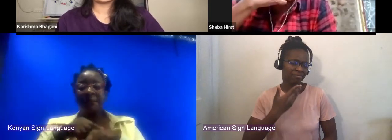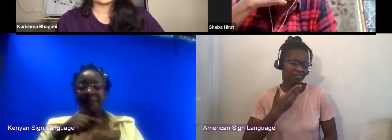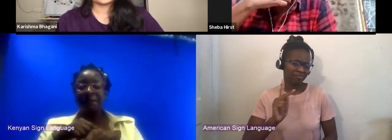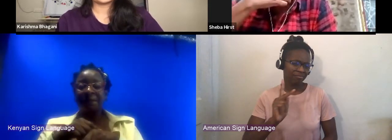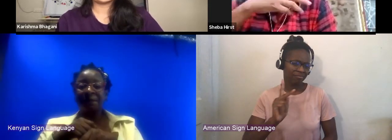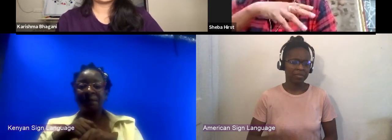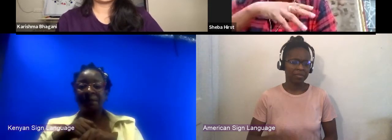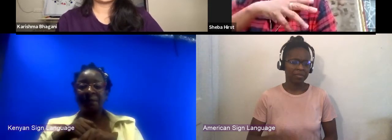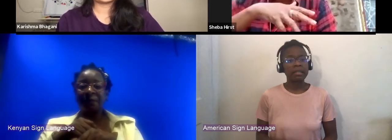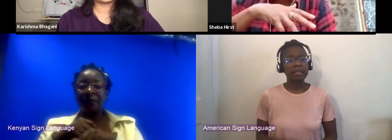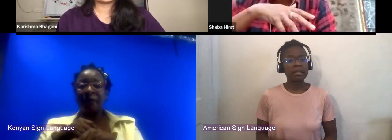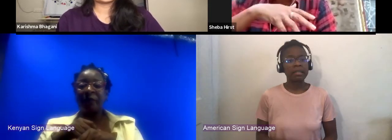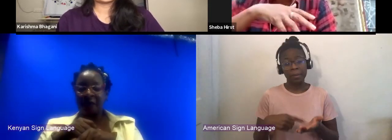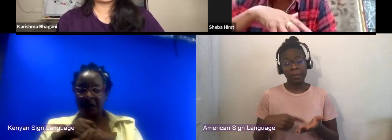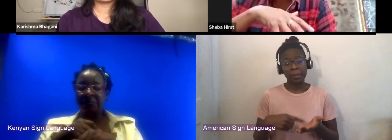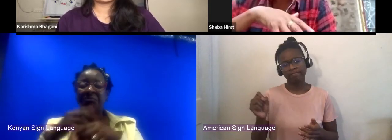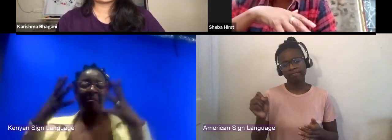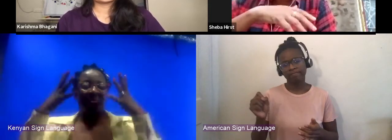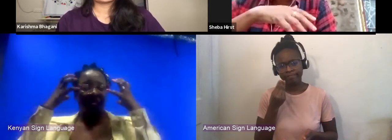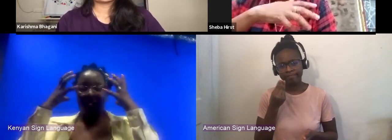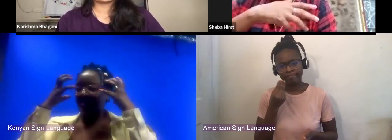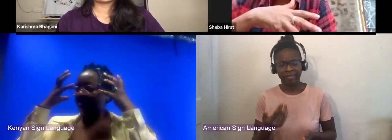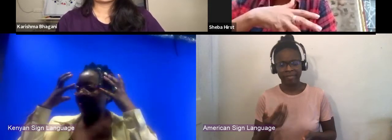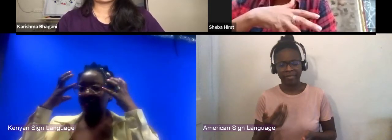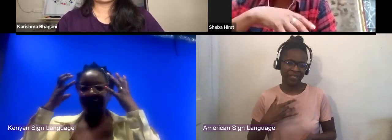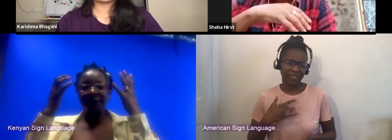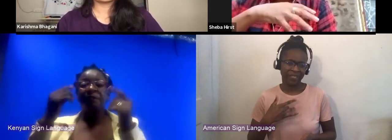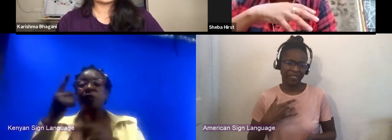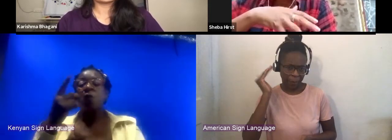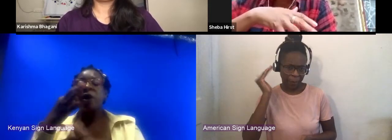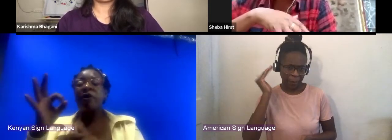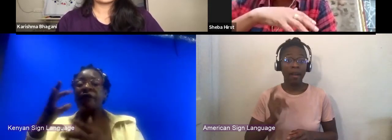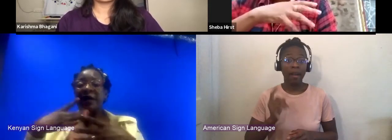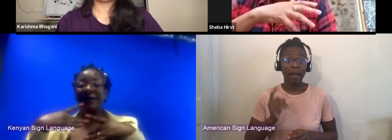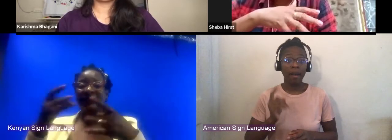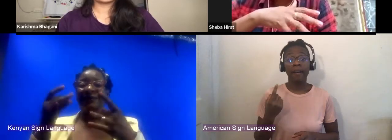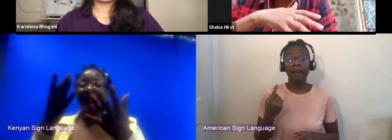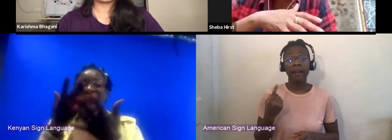of the really interesting things about working in Nairobi and in a place where there are not a lot